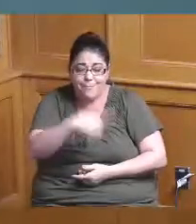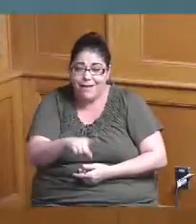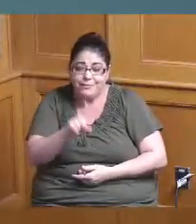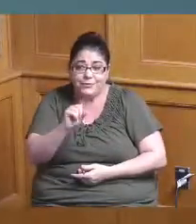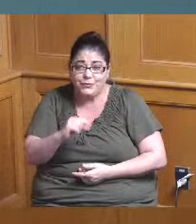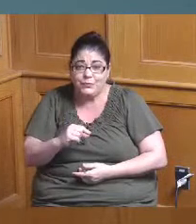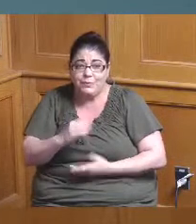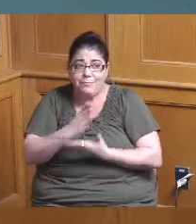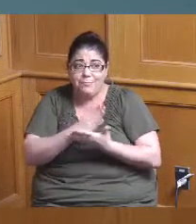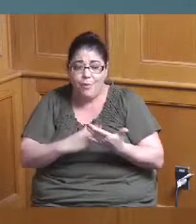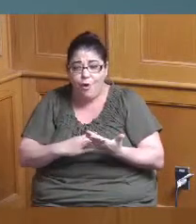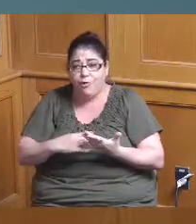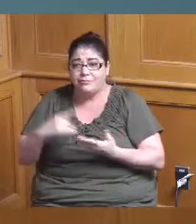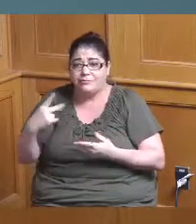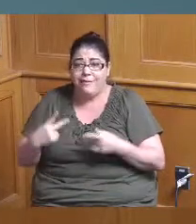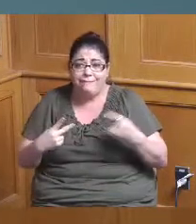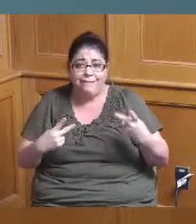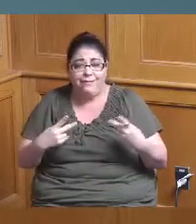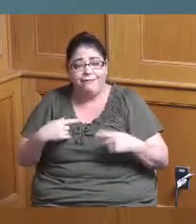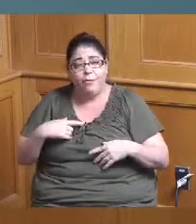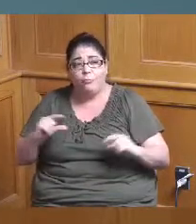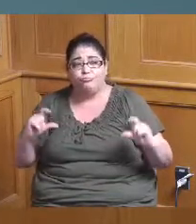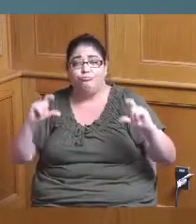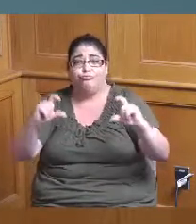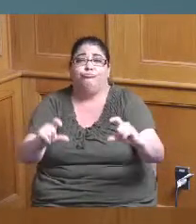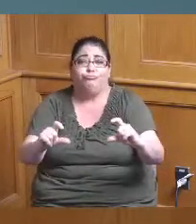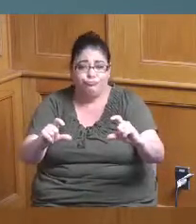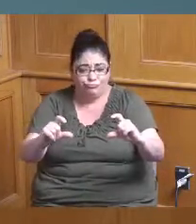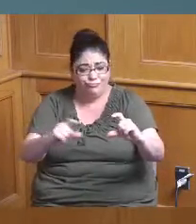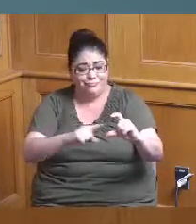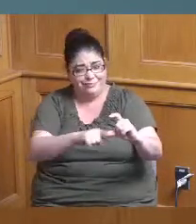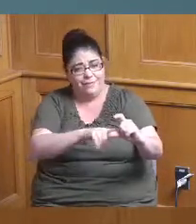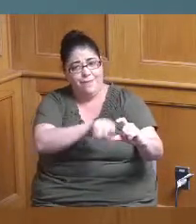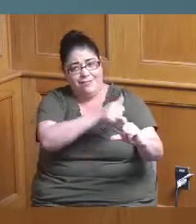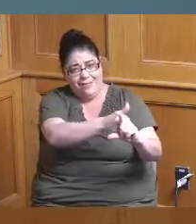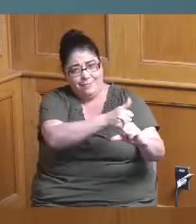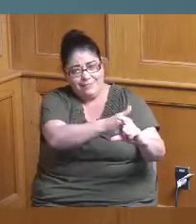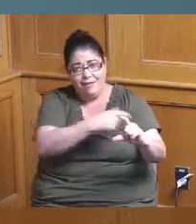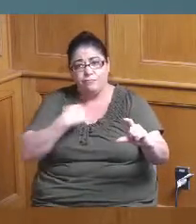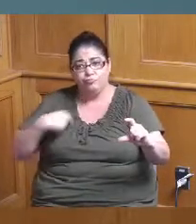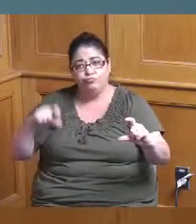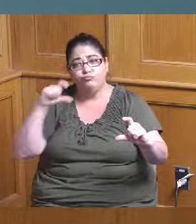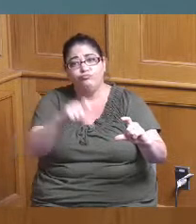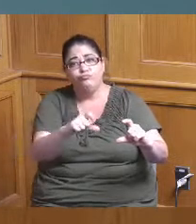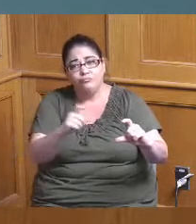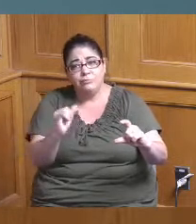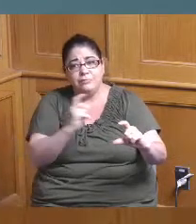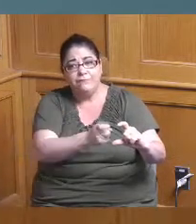we we're trying to make a significant difference in the community whatever community we choose to